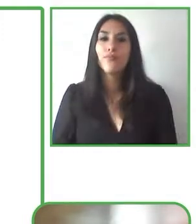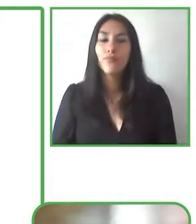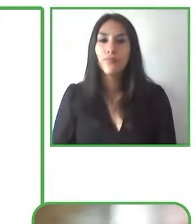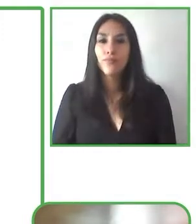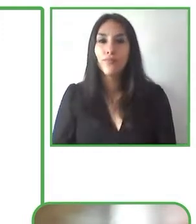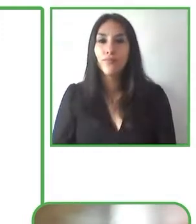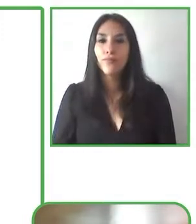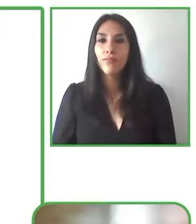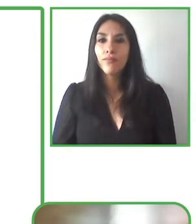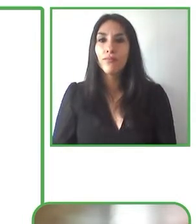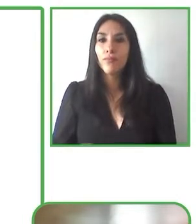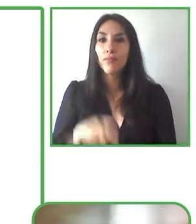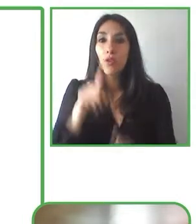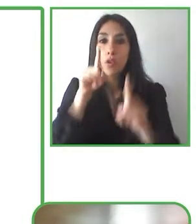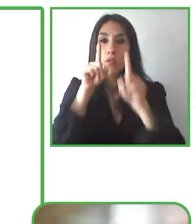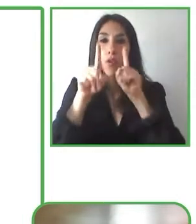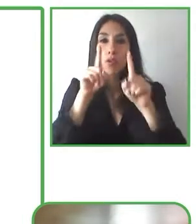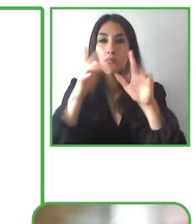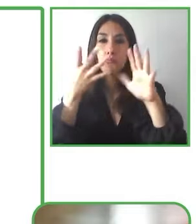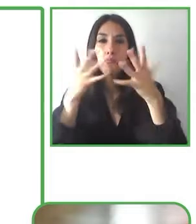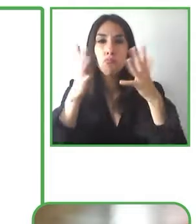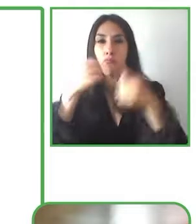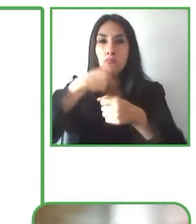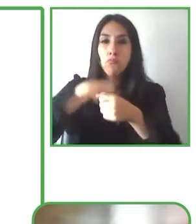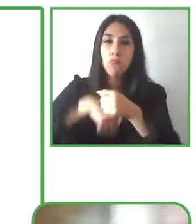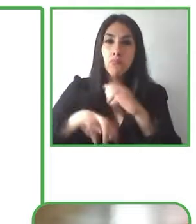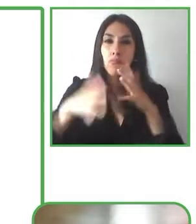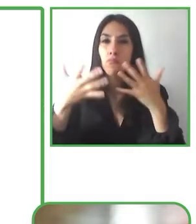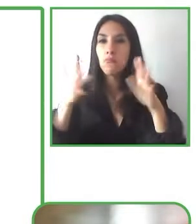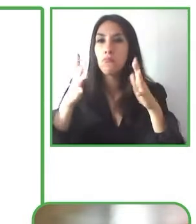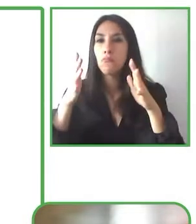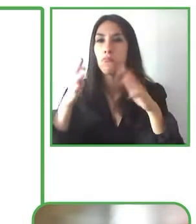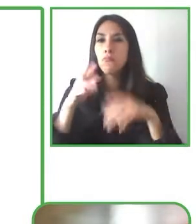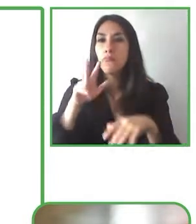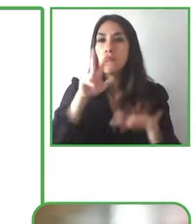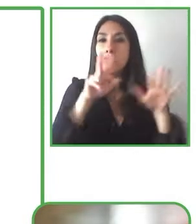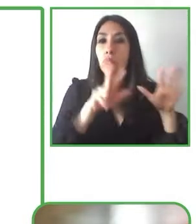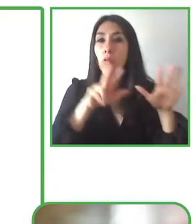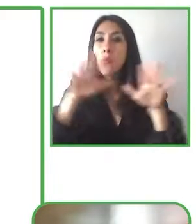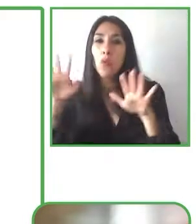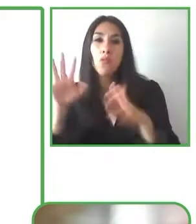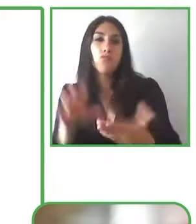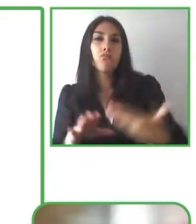Ilunion. ONCE was founded in 1938 to improve the life of people with visual disabilities.